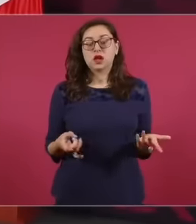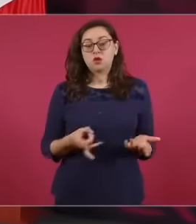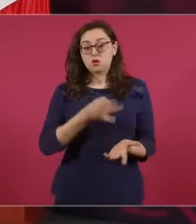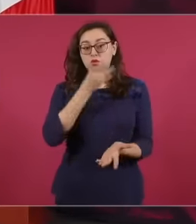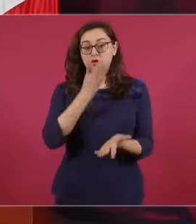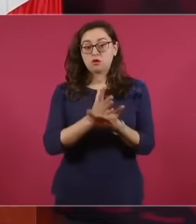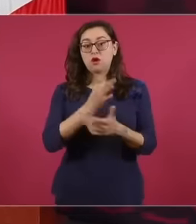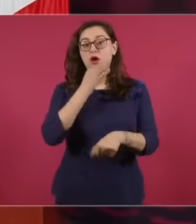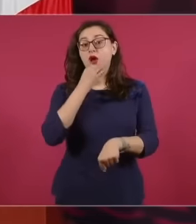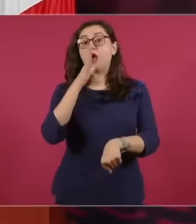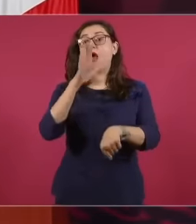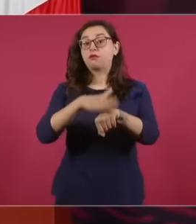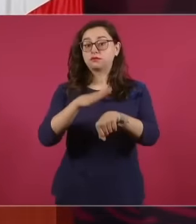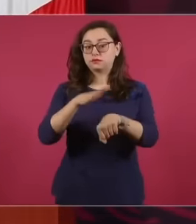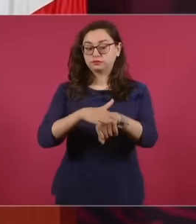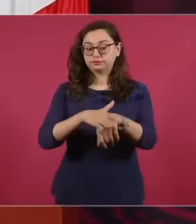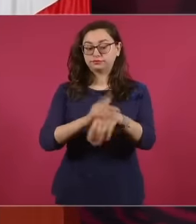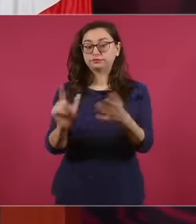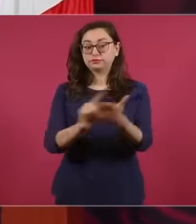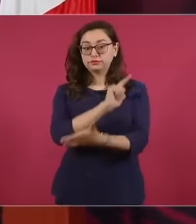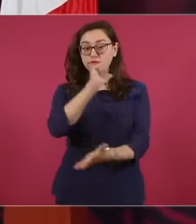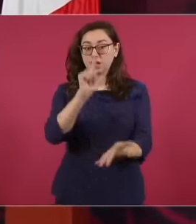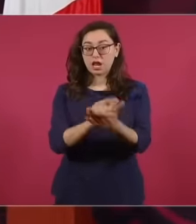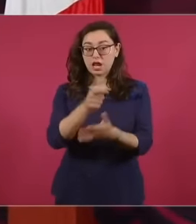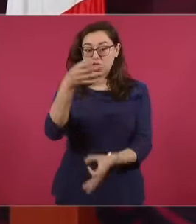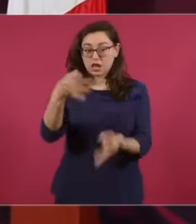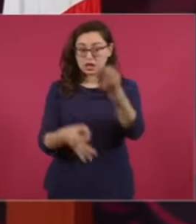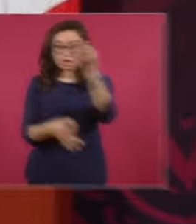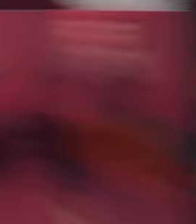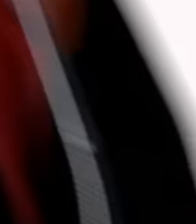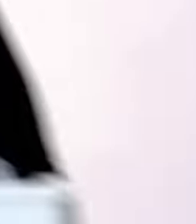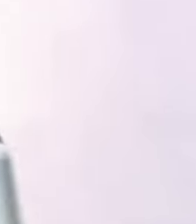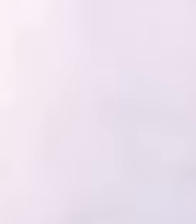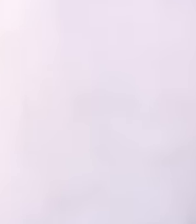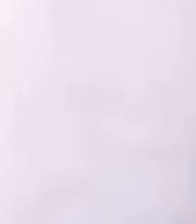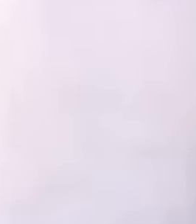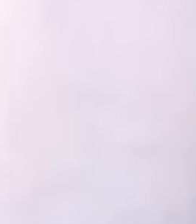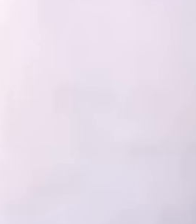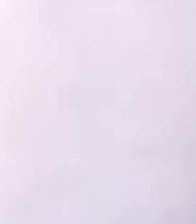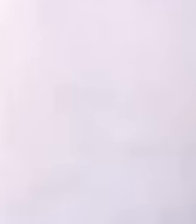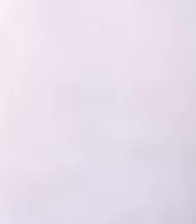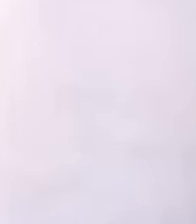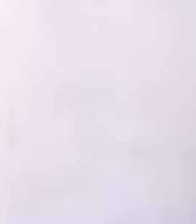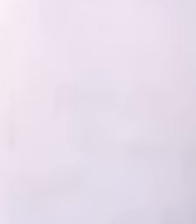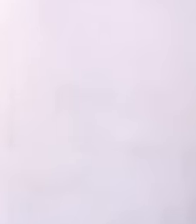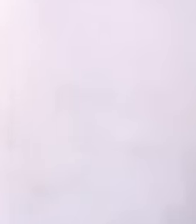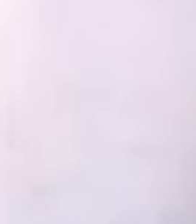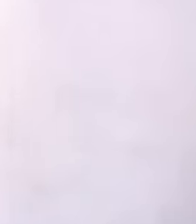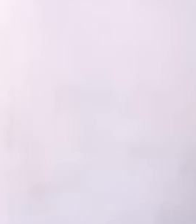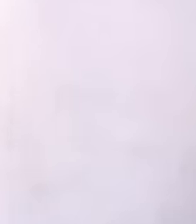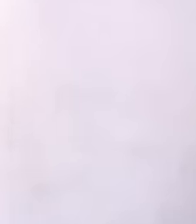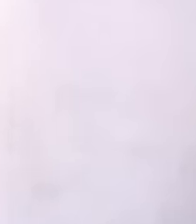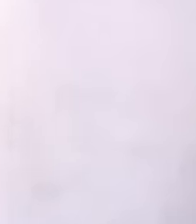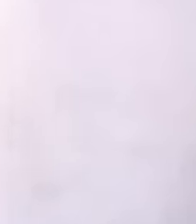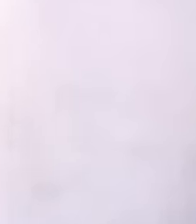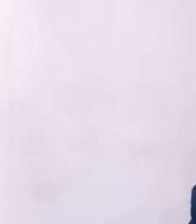clear message. and forceful to the judges, magistrates and ministers, telling them that now the people